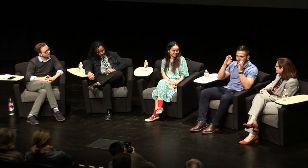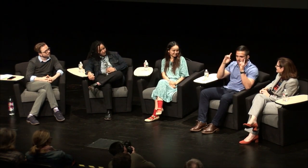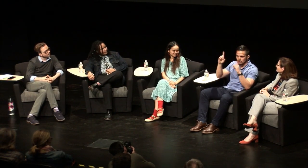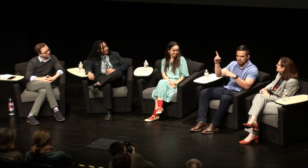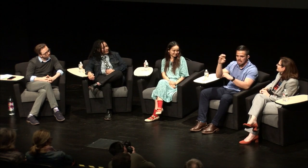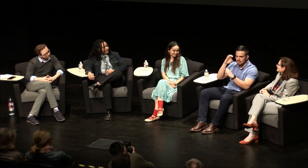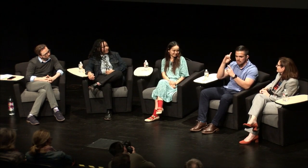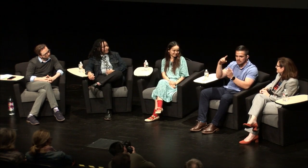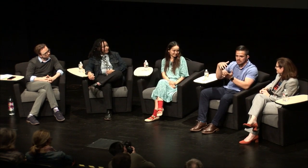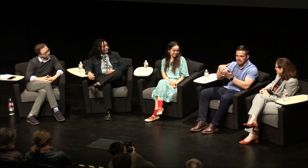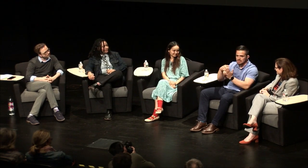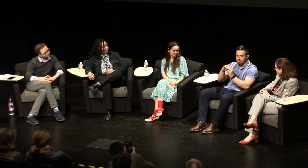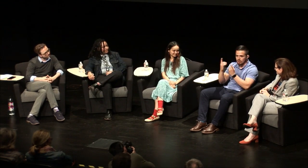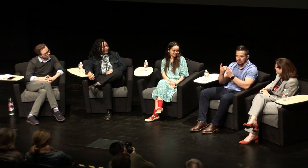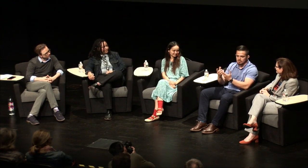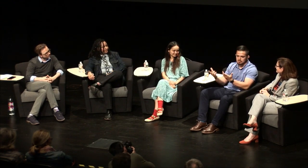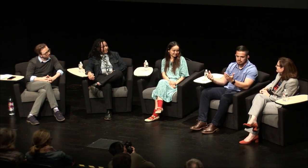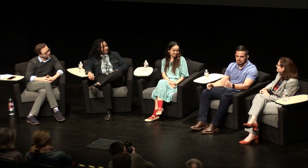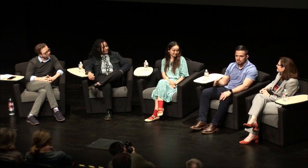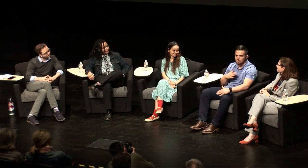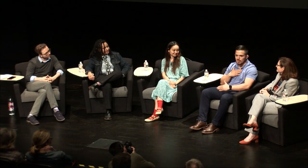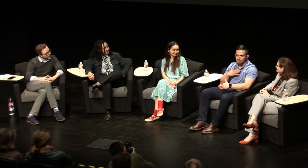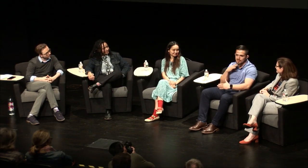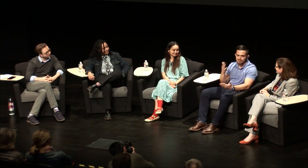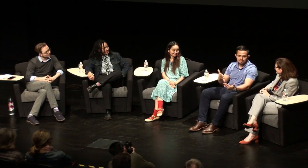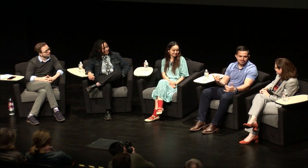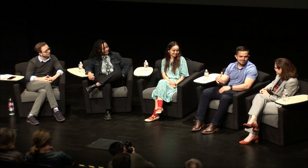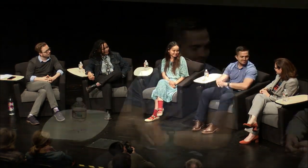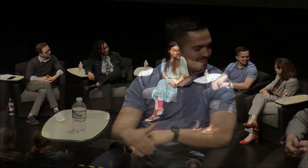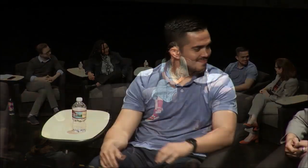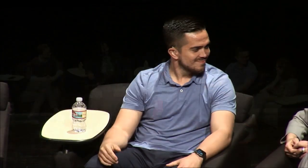studying bilingual education educated education studies Department and I'm